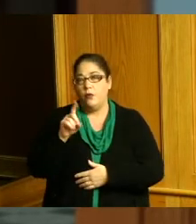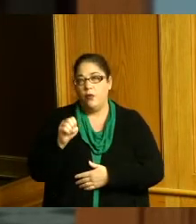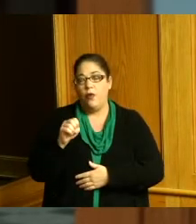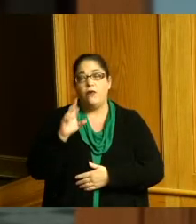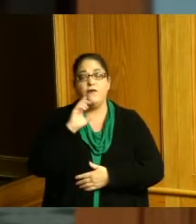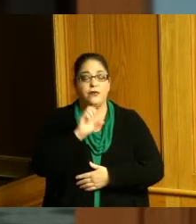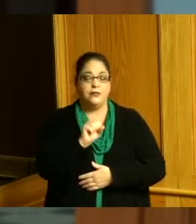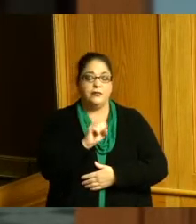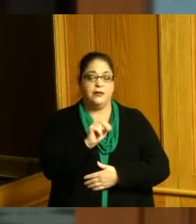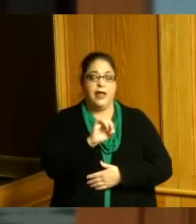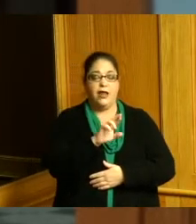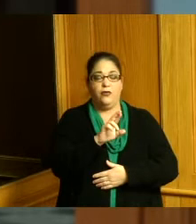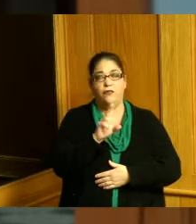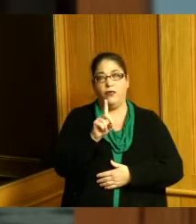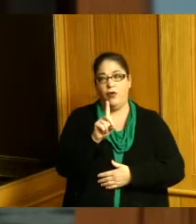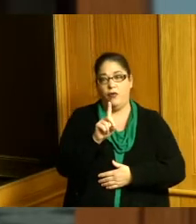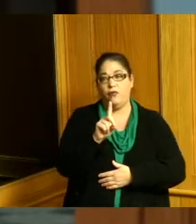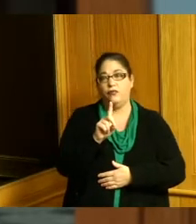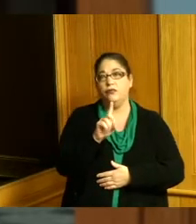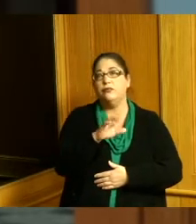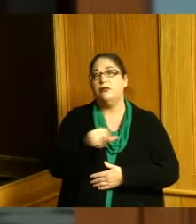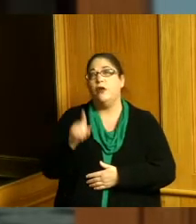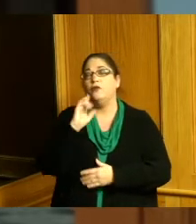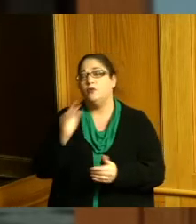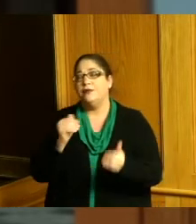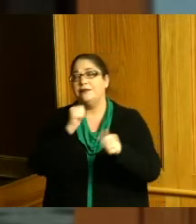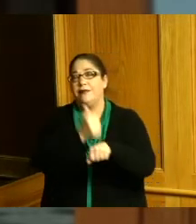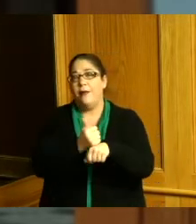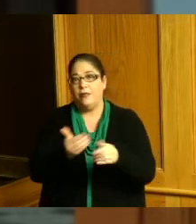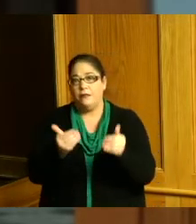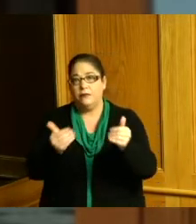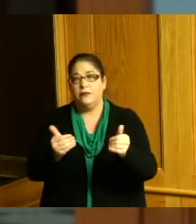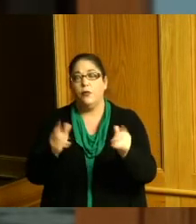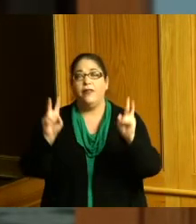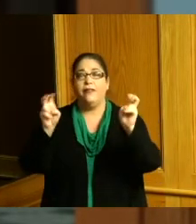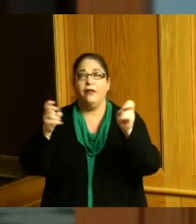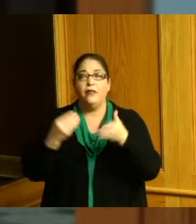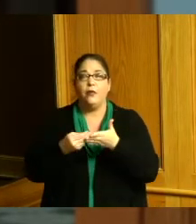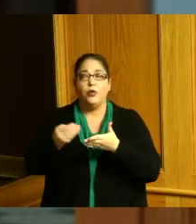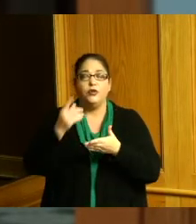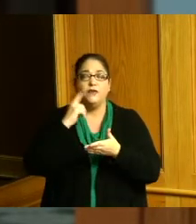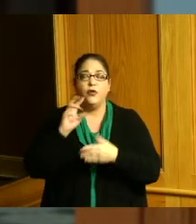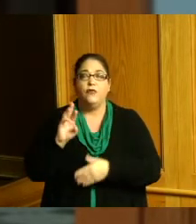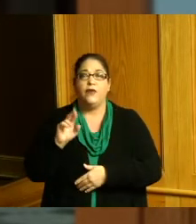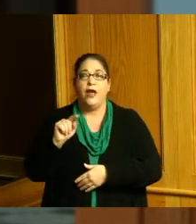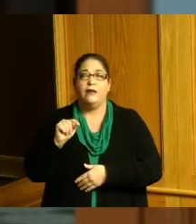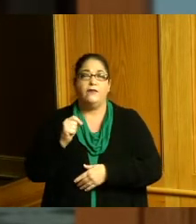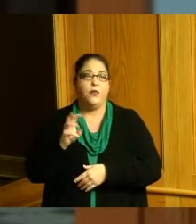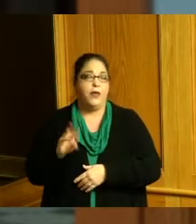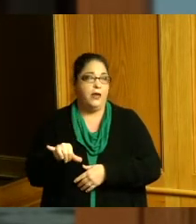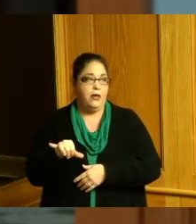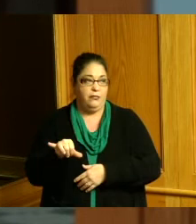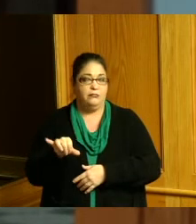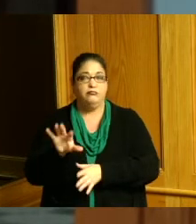this will allow us to establish and move ahead with right away purchases it will set the hearing